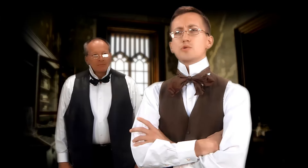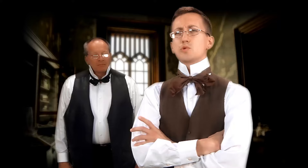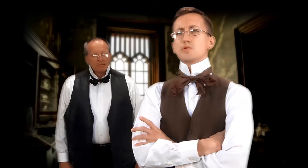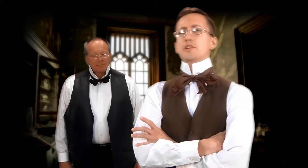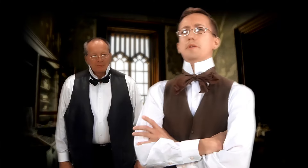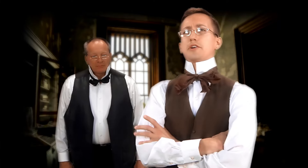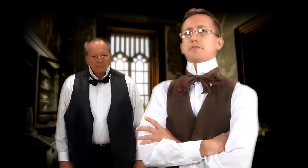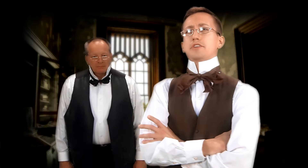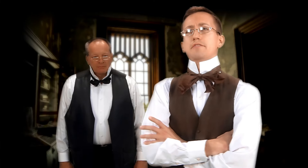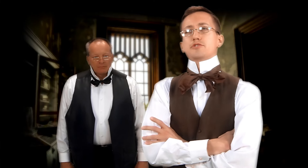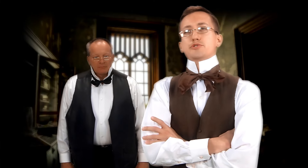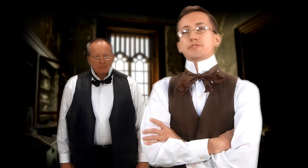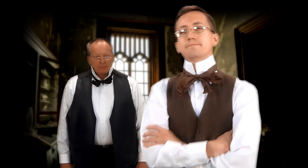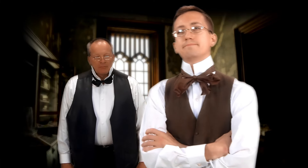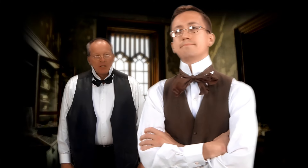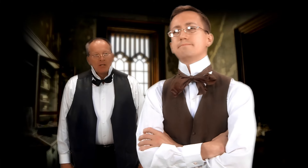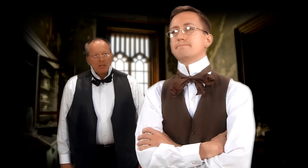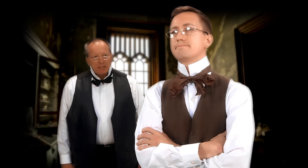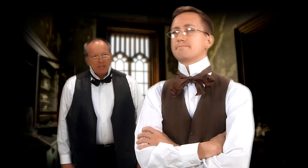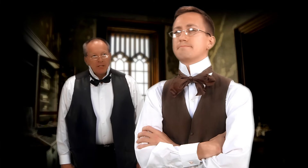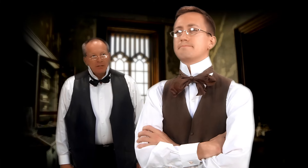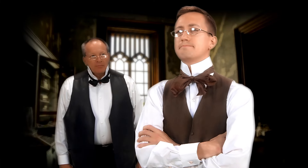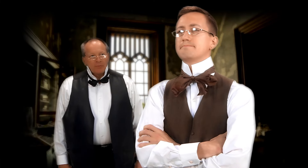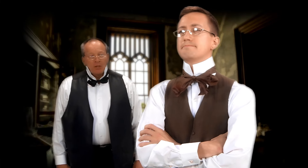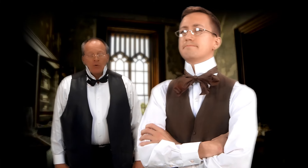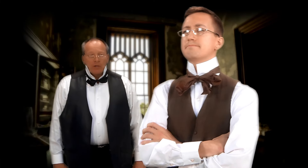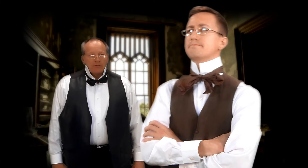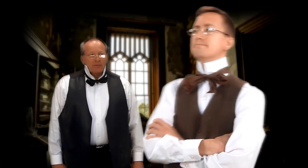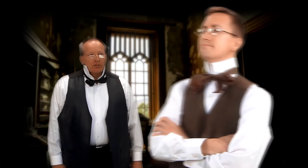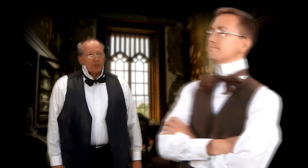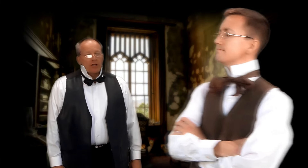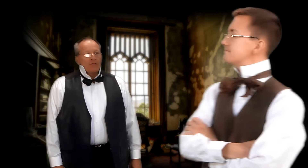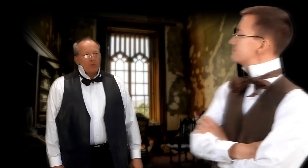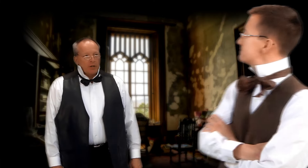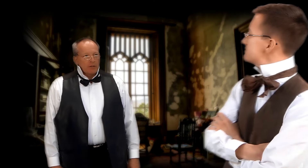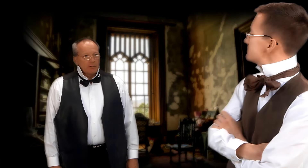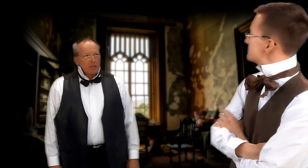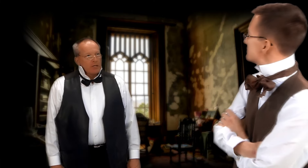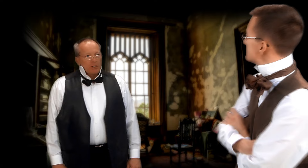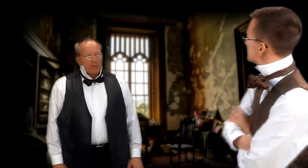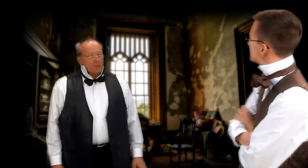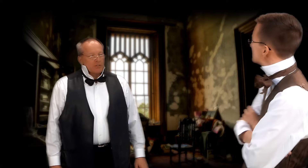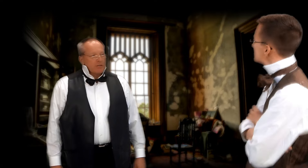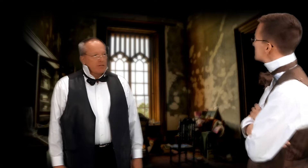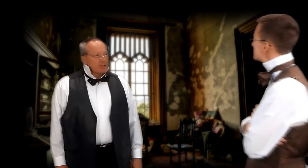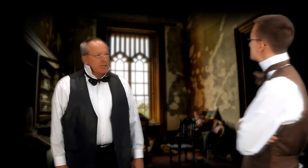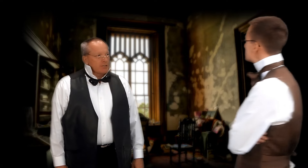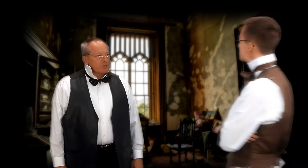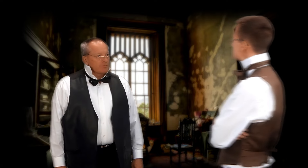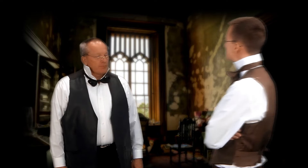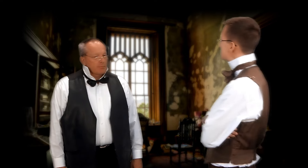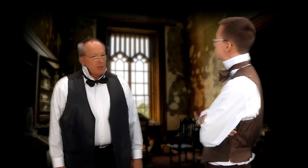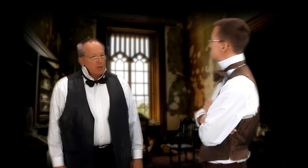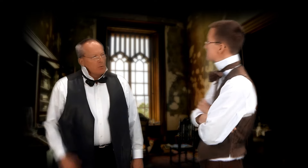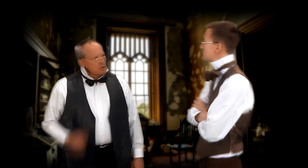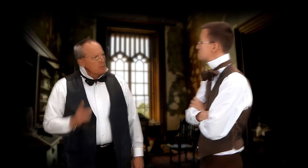No schools in America for deaf children. Indeed. We have deaf children everywhere. None of them receive an education.